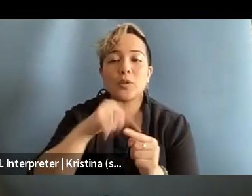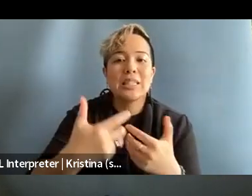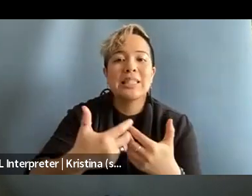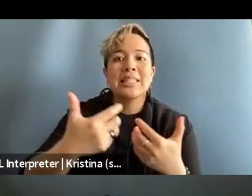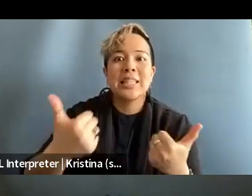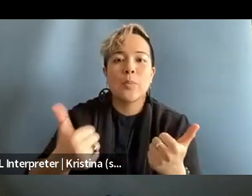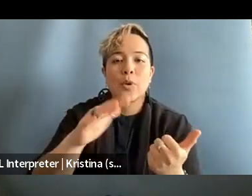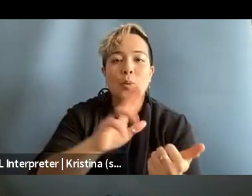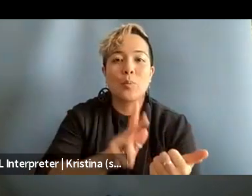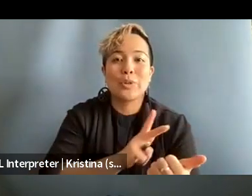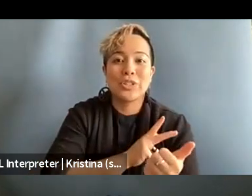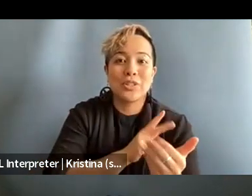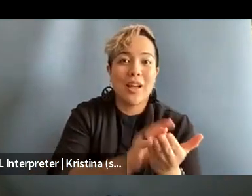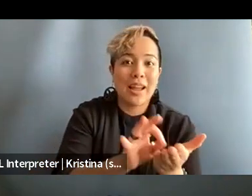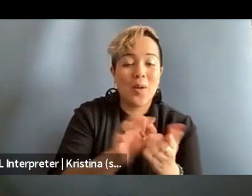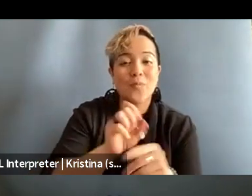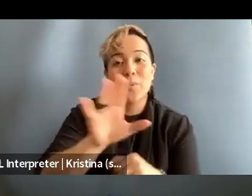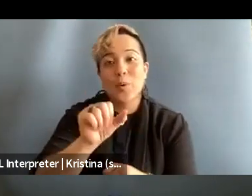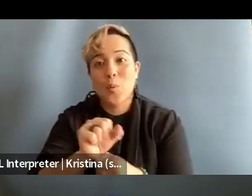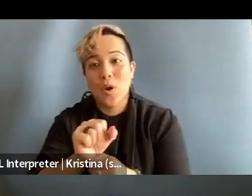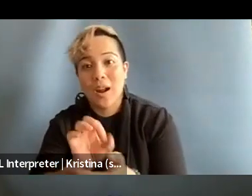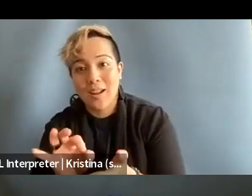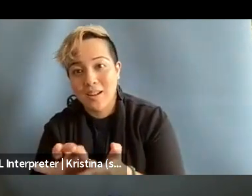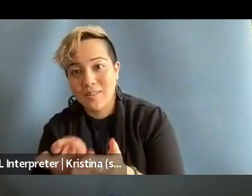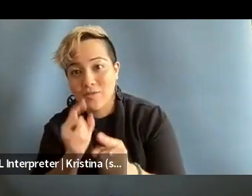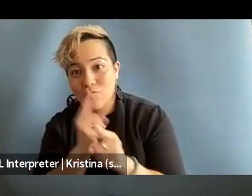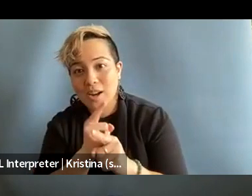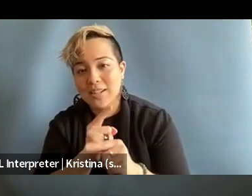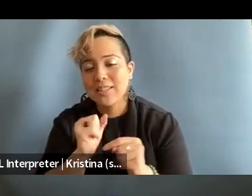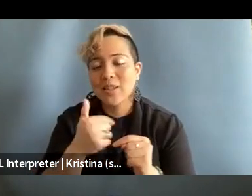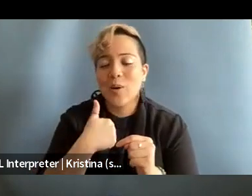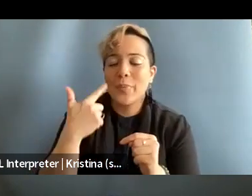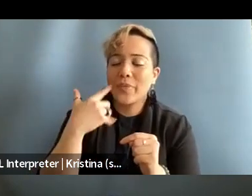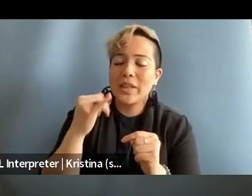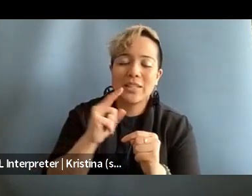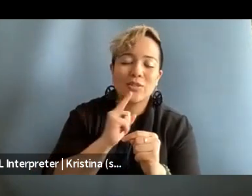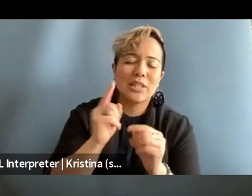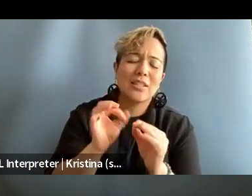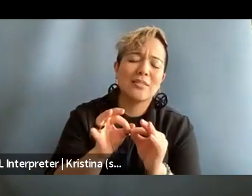personal account from your work account. So I think it's really important even